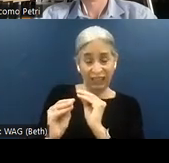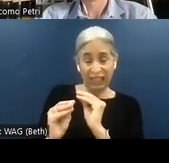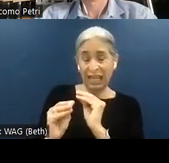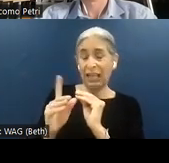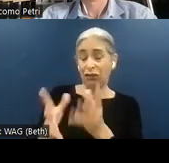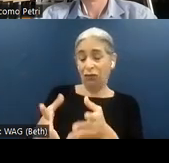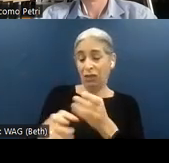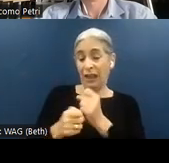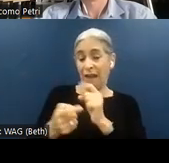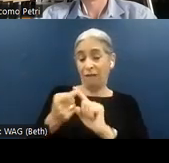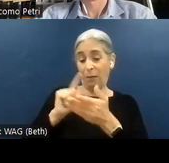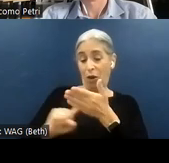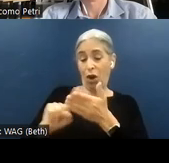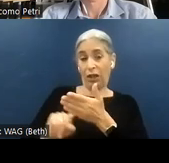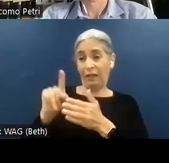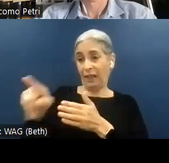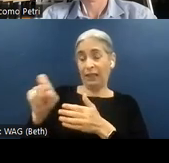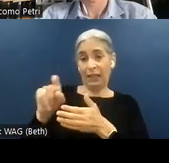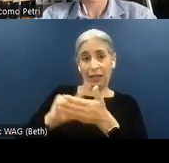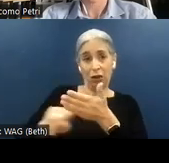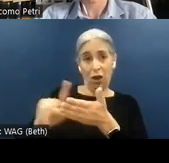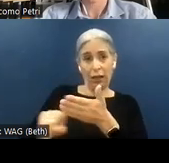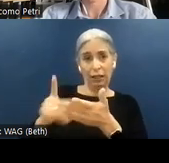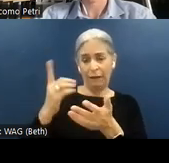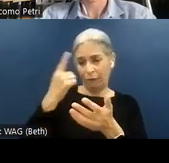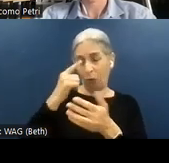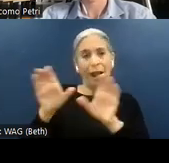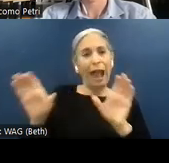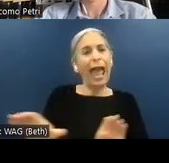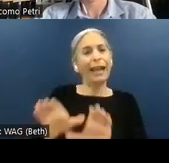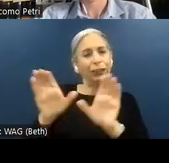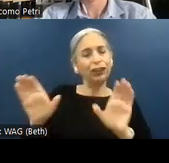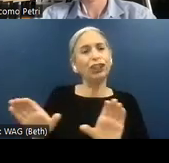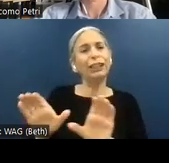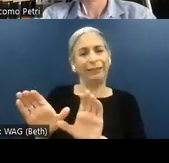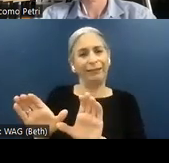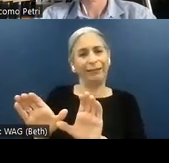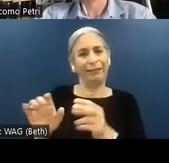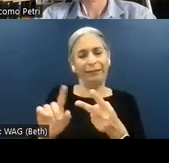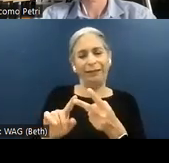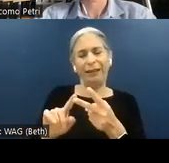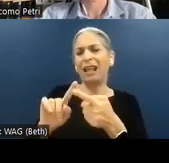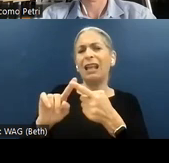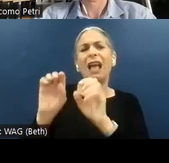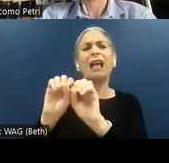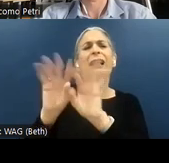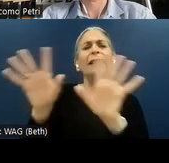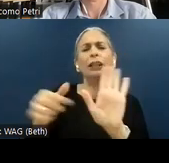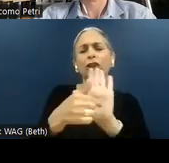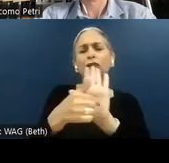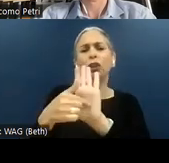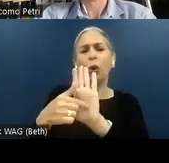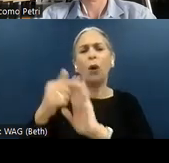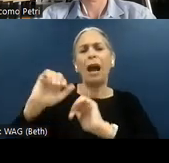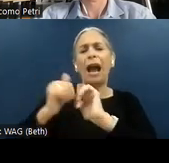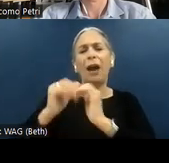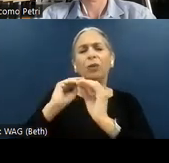audit, they need an audit to be actionable. So clear indication of what needs to be done.